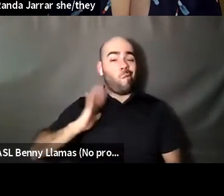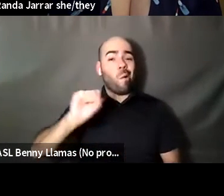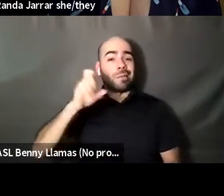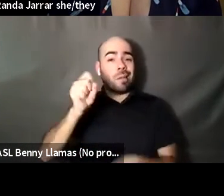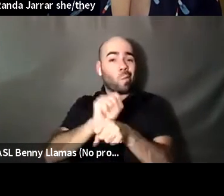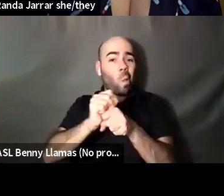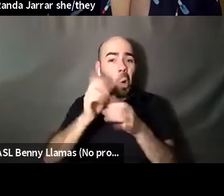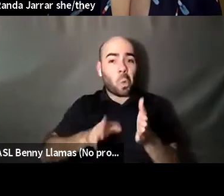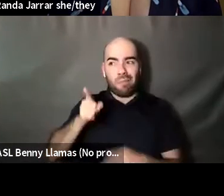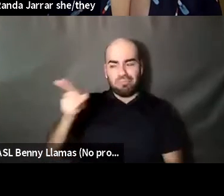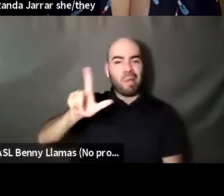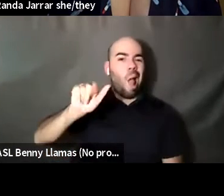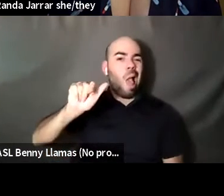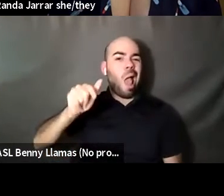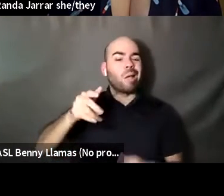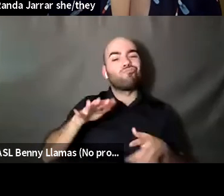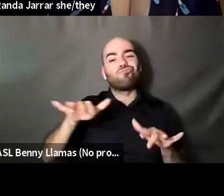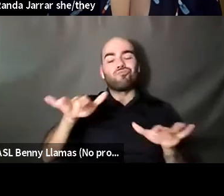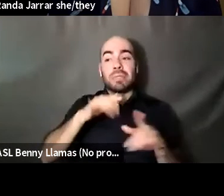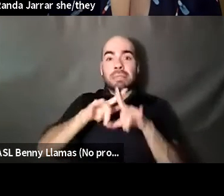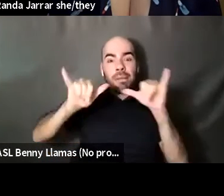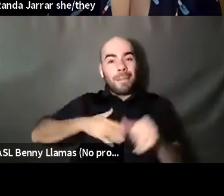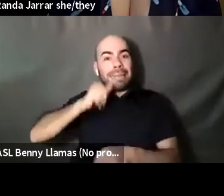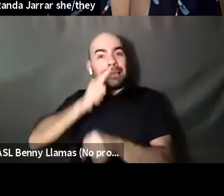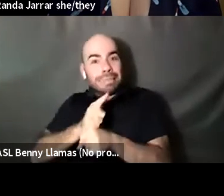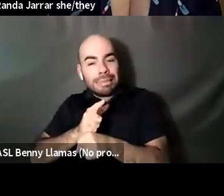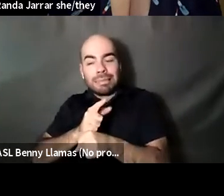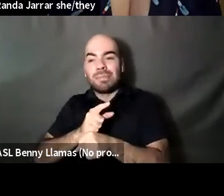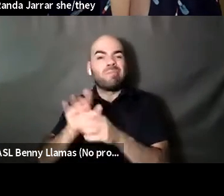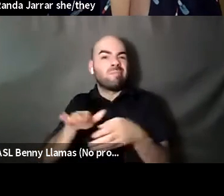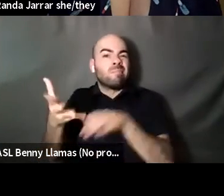Nahshon Anderson: And this was around the same time. My sister died in the fire and the chapter of that in my book is